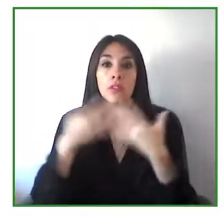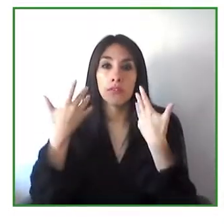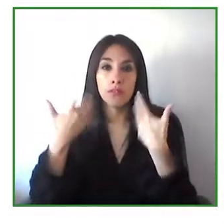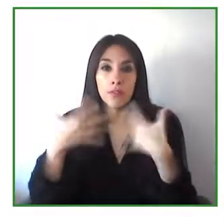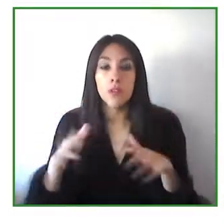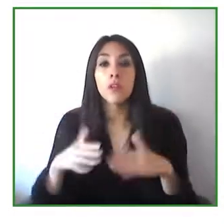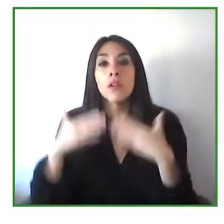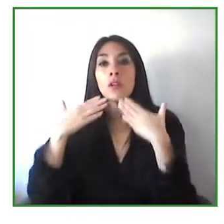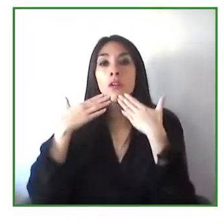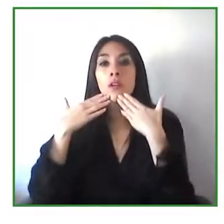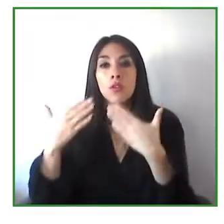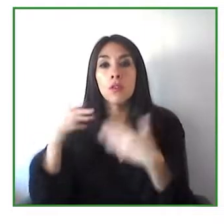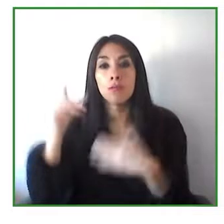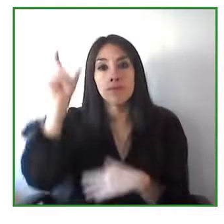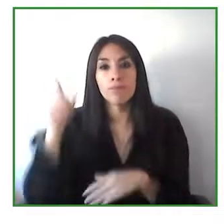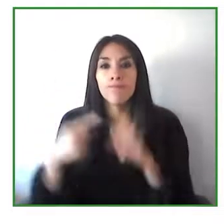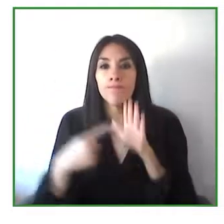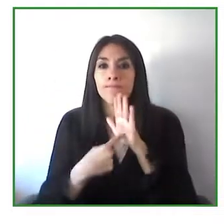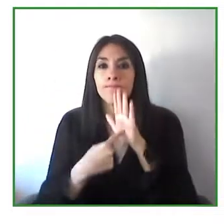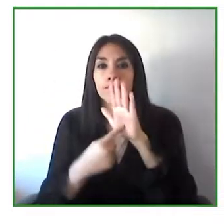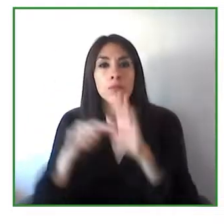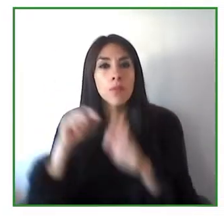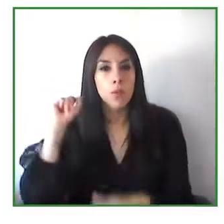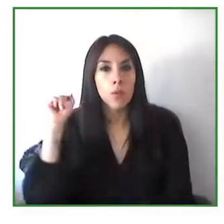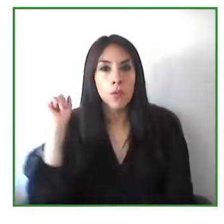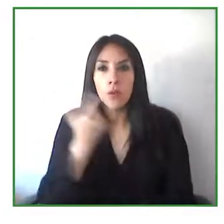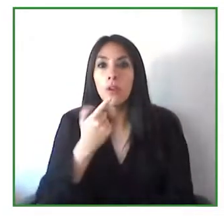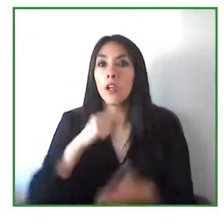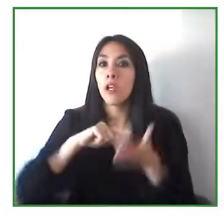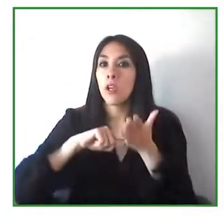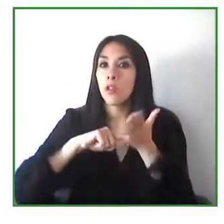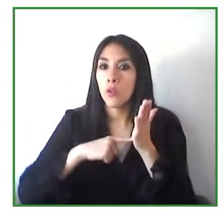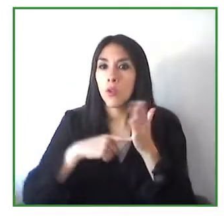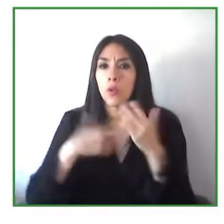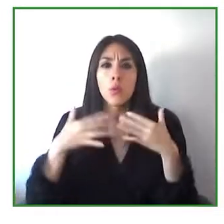to everyone not only for people with disabilities.